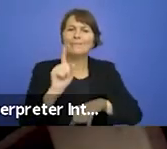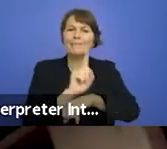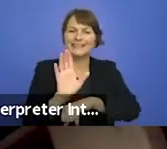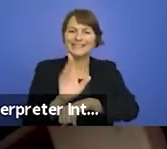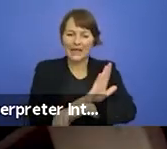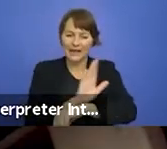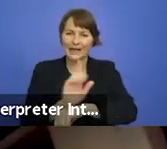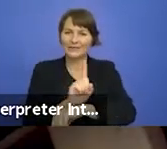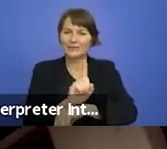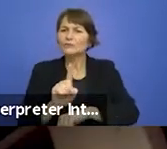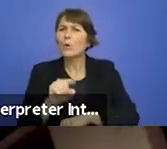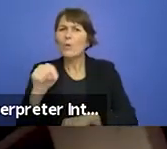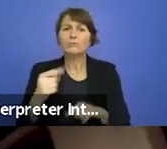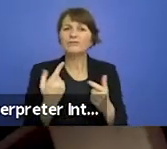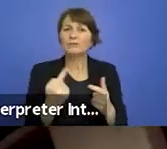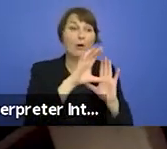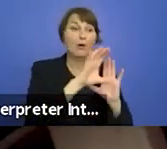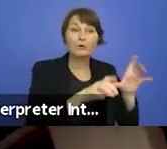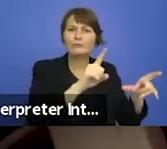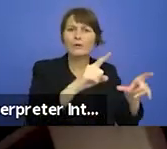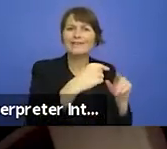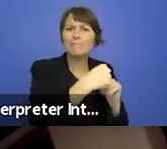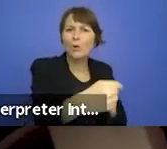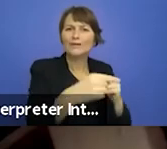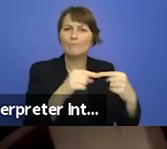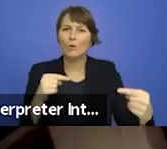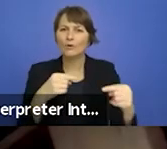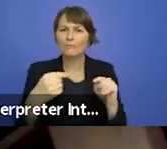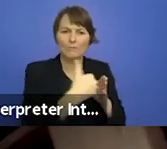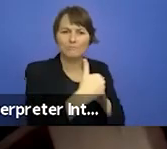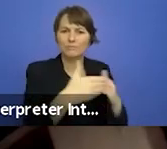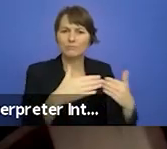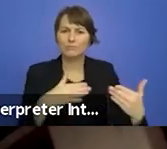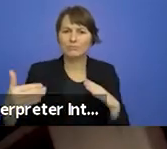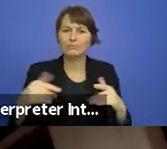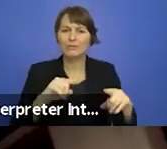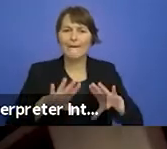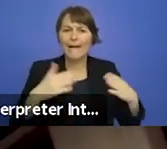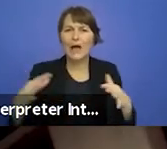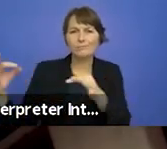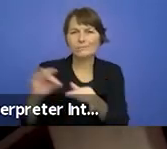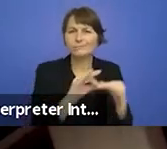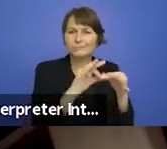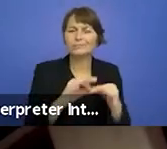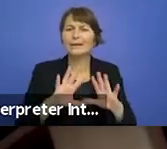borders ? How do we allow the subjective realities of one another to inspire curiosity and empathy ?